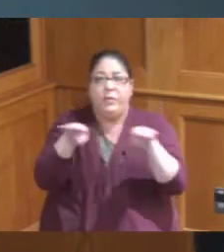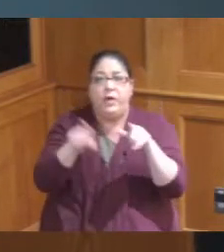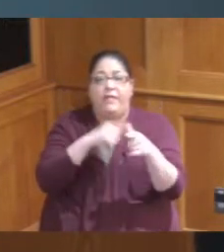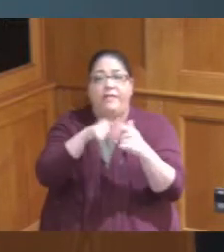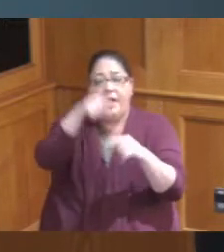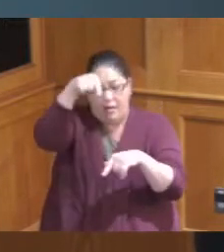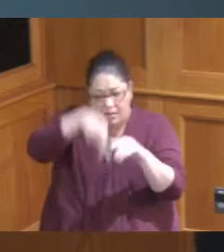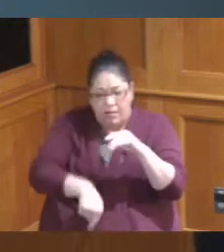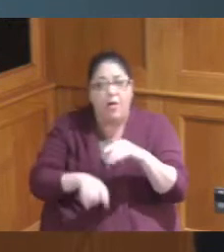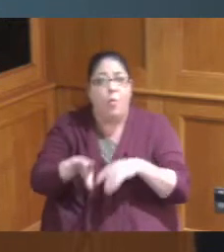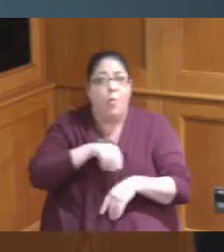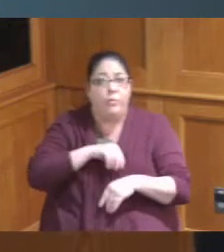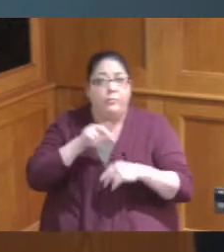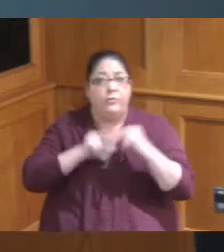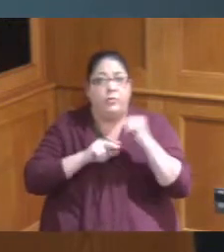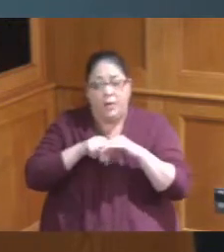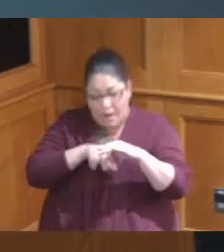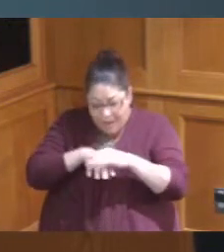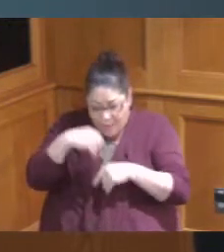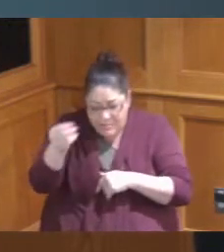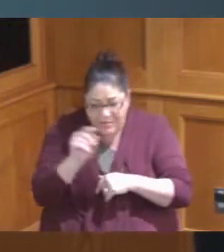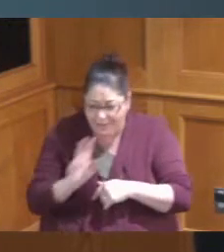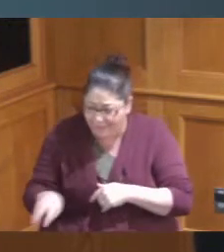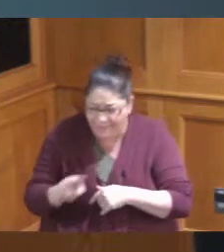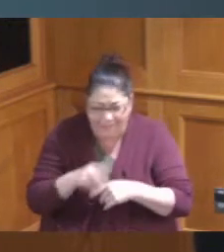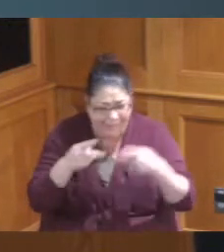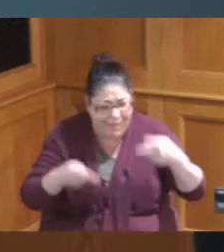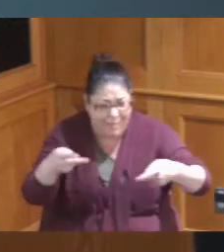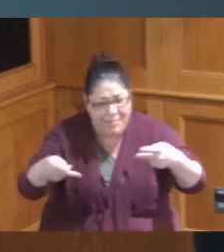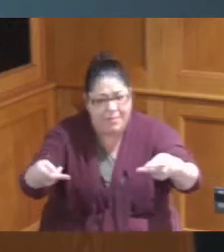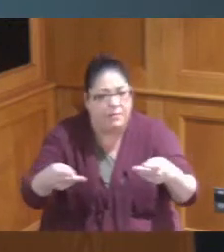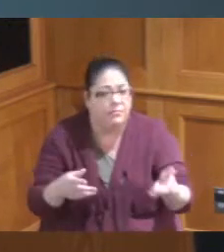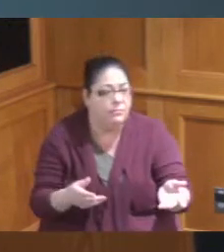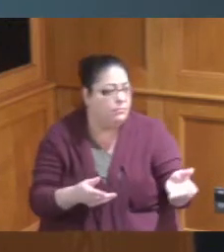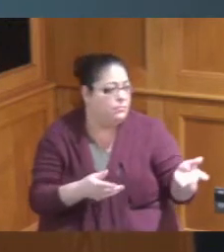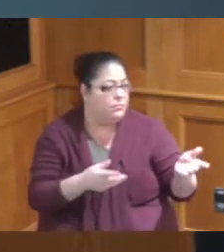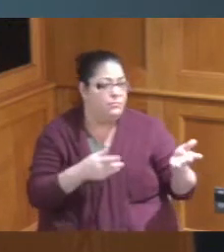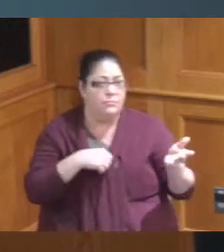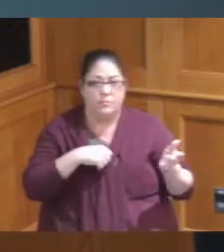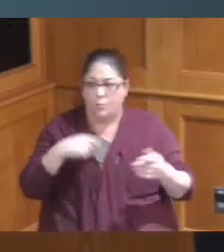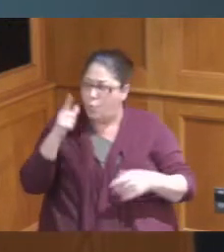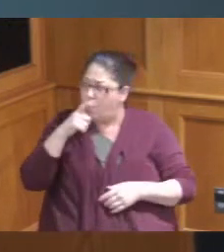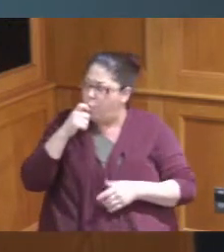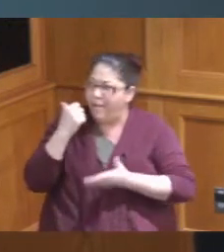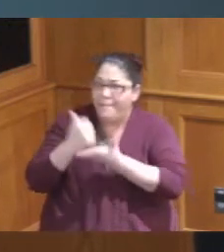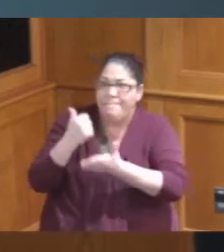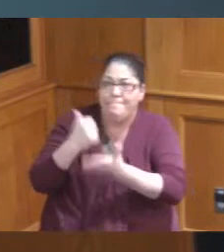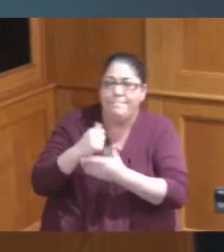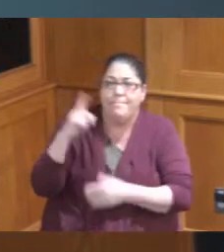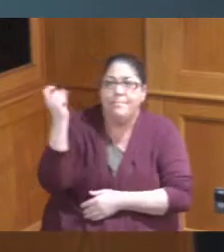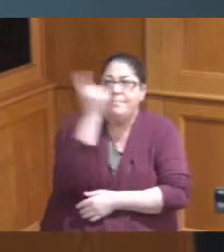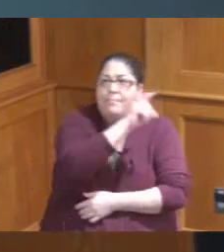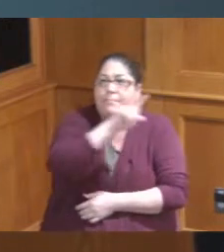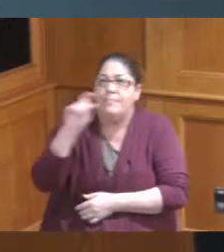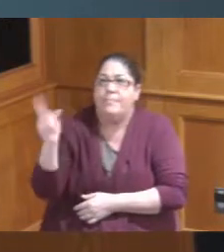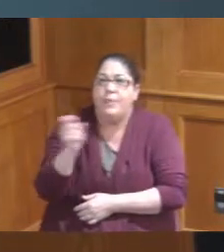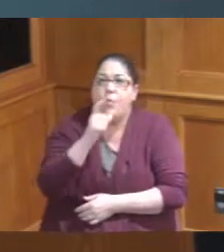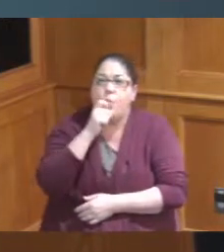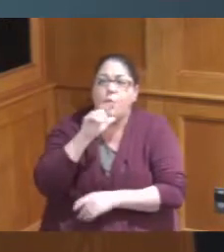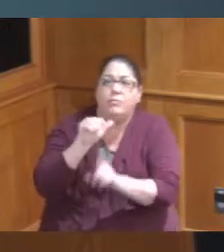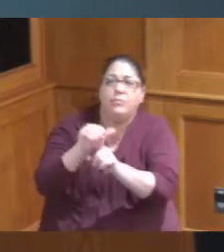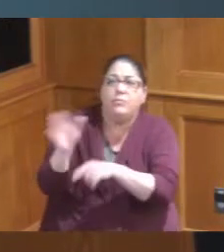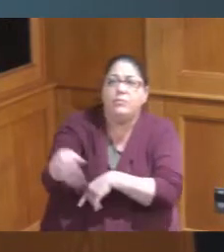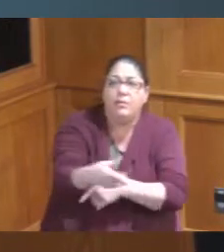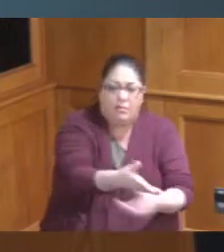front of our own building we don't see anybody walking around trying to help anybody so how Mr